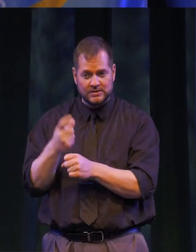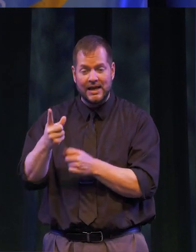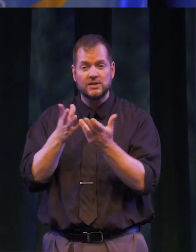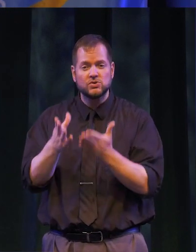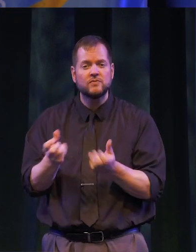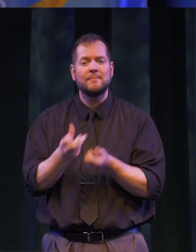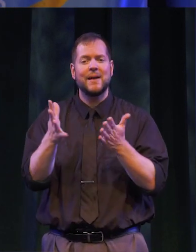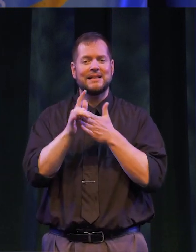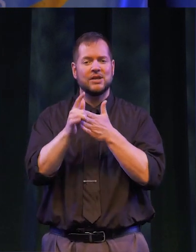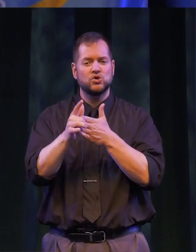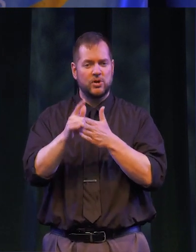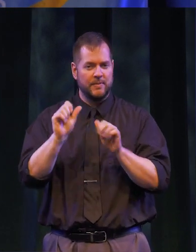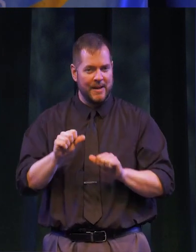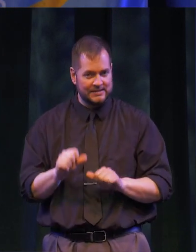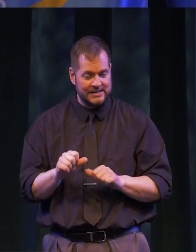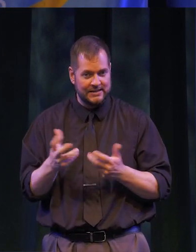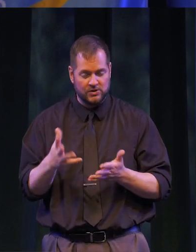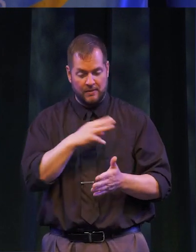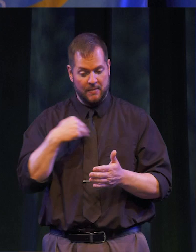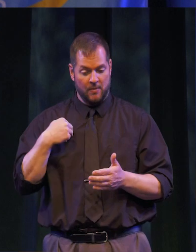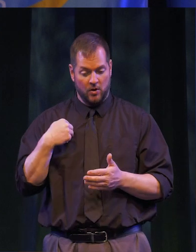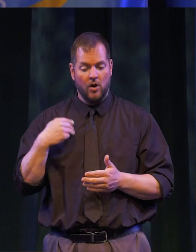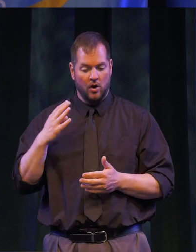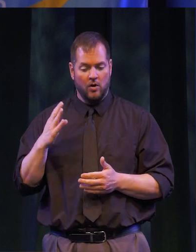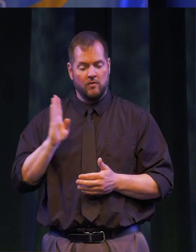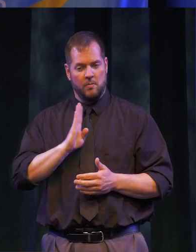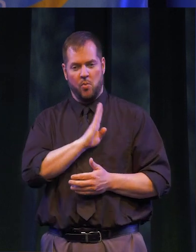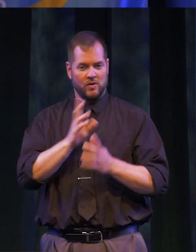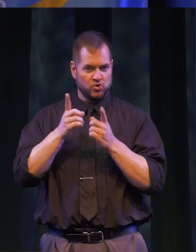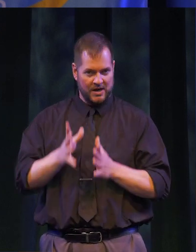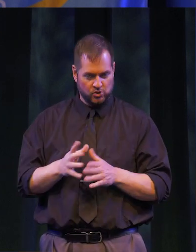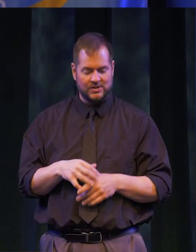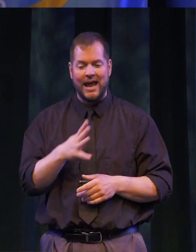NUMEROUS LEADERSHIP CAPACITIES AS A MEMBER OF OUR FOUNDATION BOARD OF DIRECTORS, INCLUDING